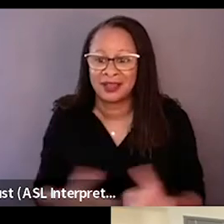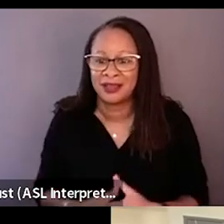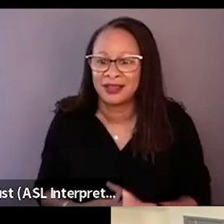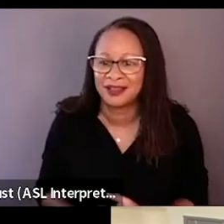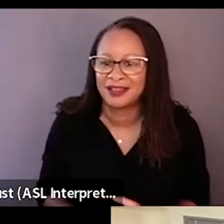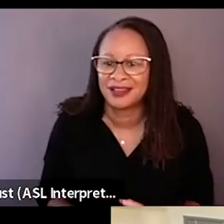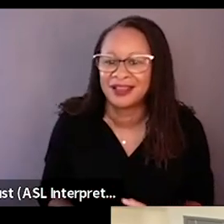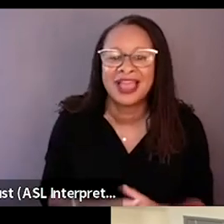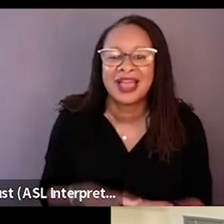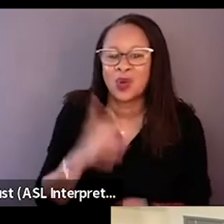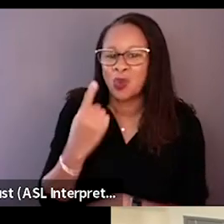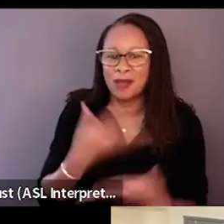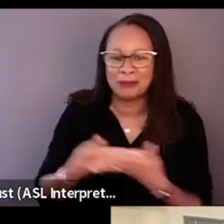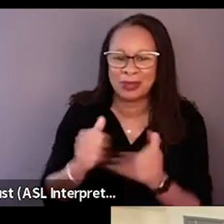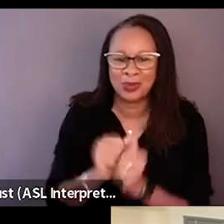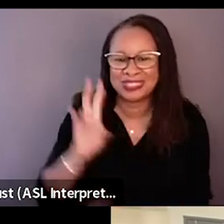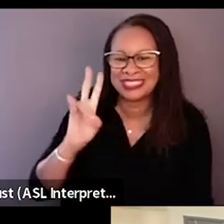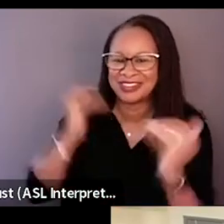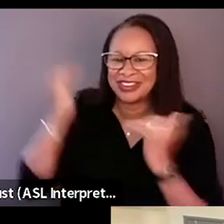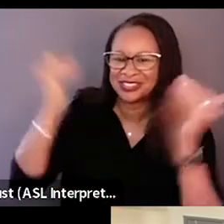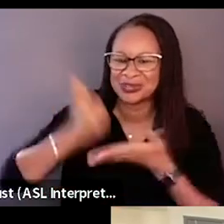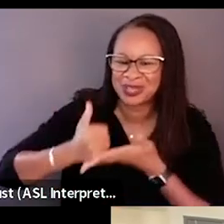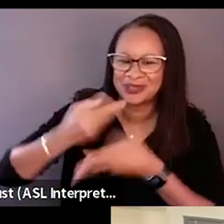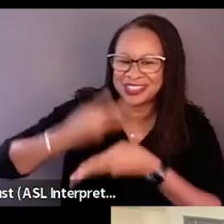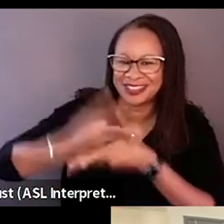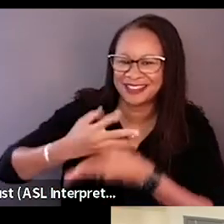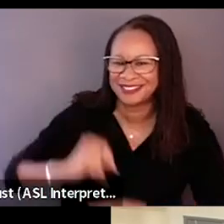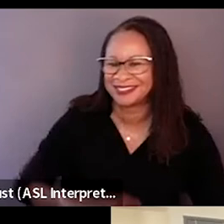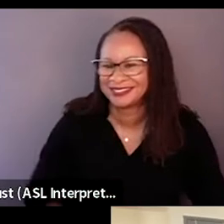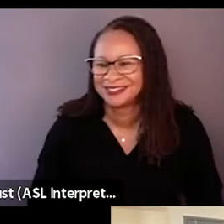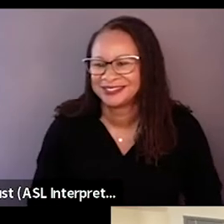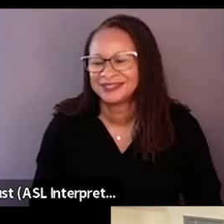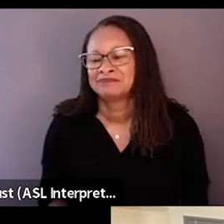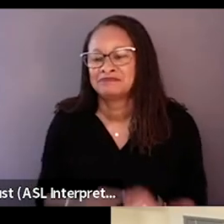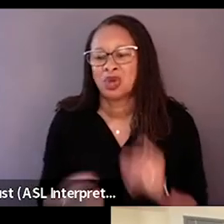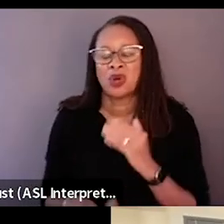We have one baby with seven adults help up stopping them. But overall, Rachel and I,